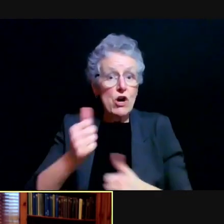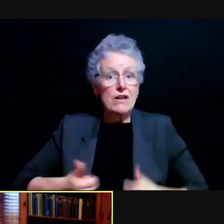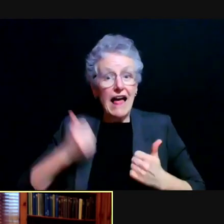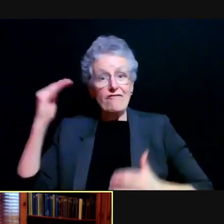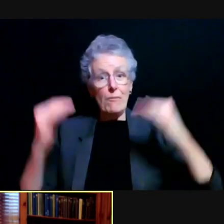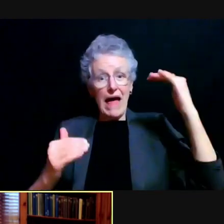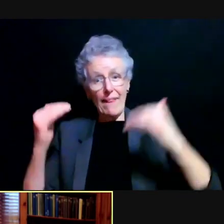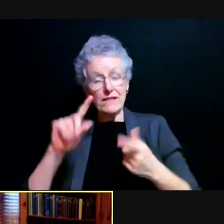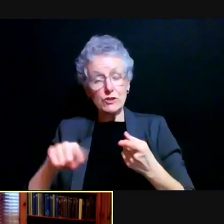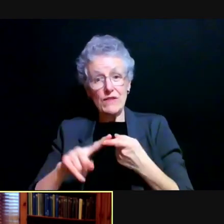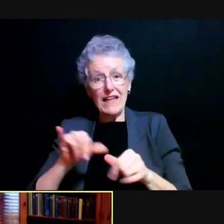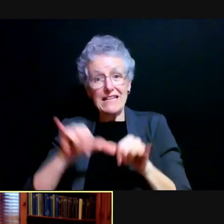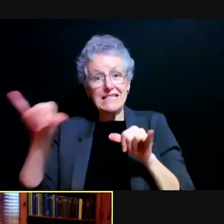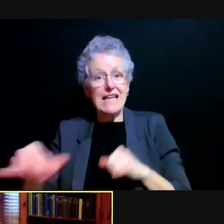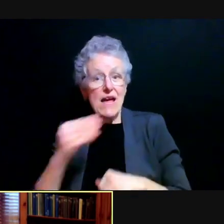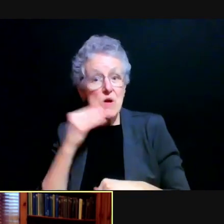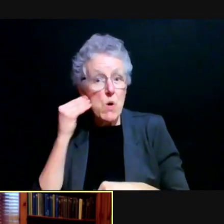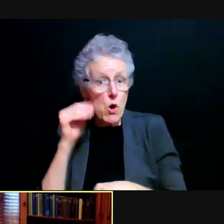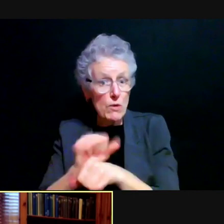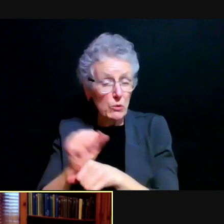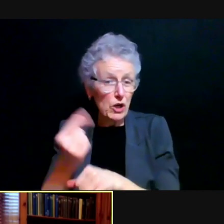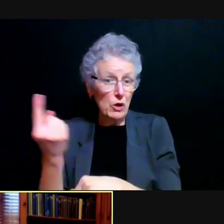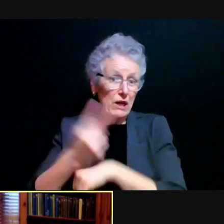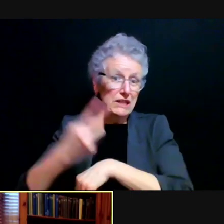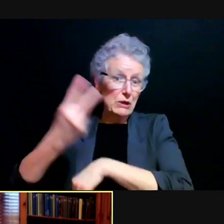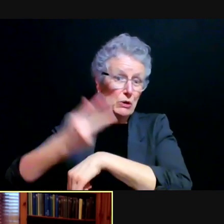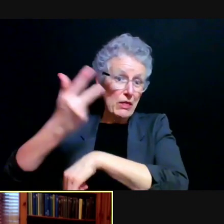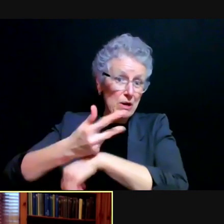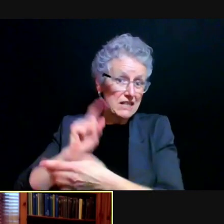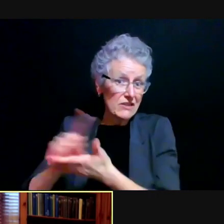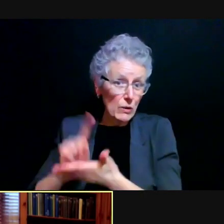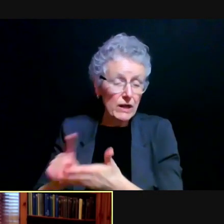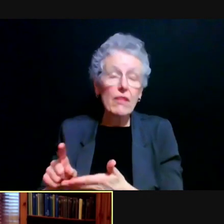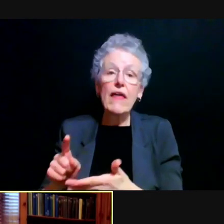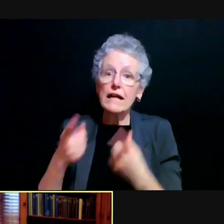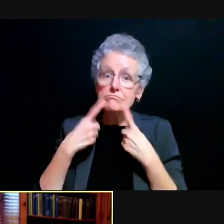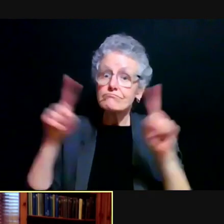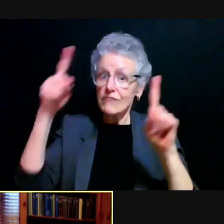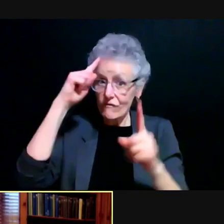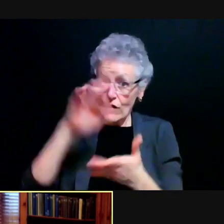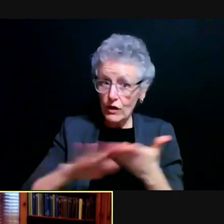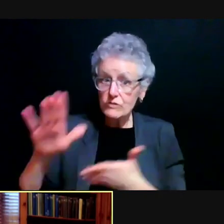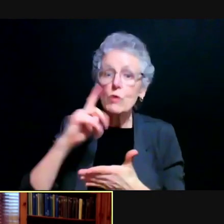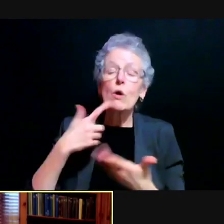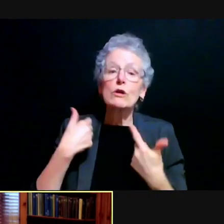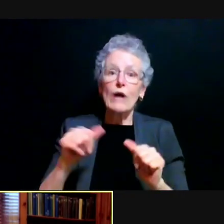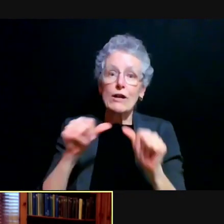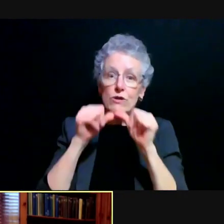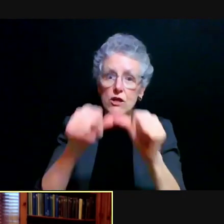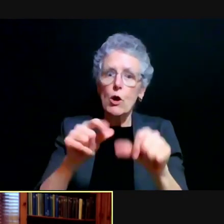And we've learned that that works very well for the university. So we're going to try to capture some of that but we'll continue fully remote